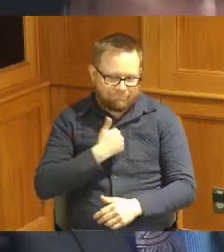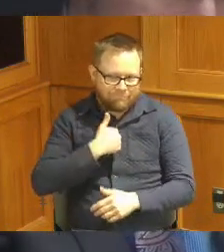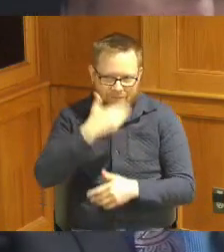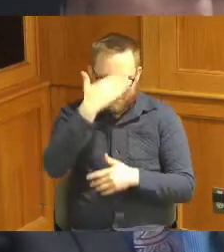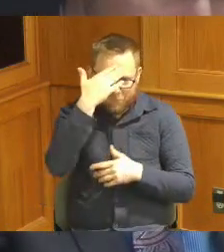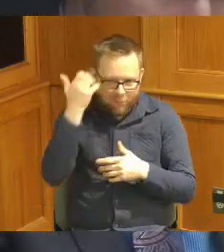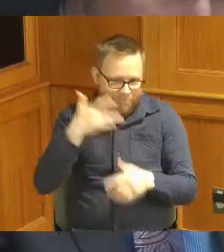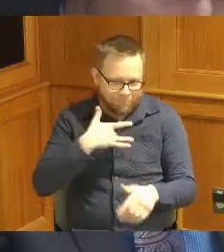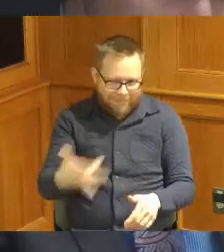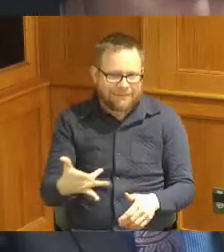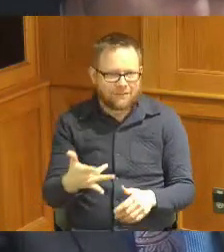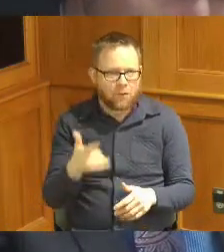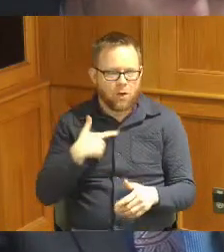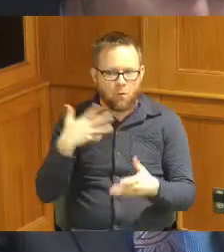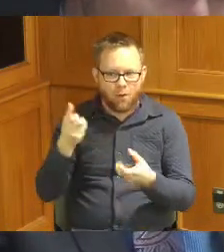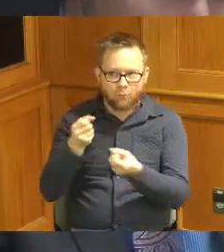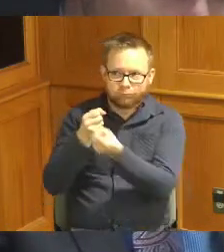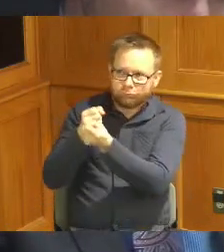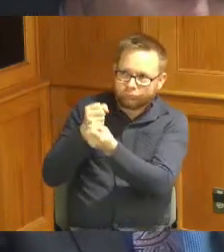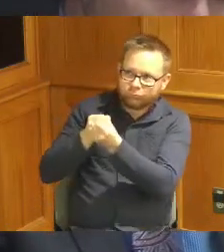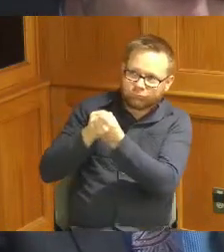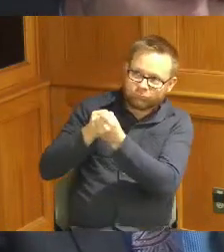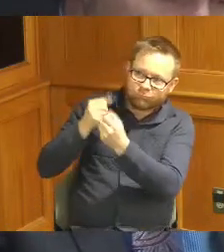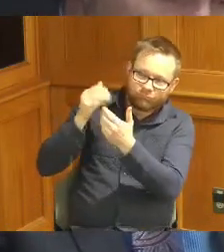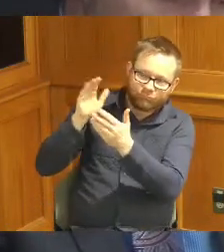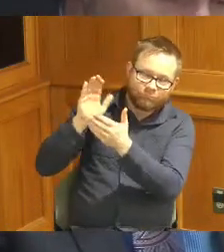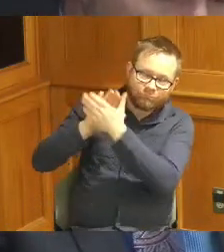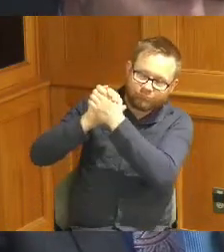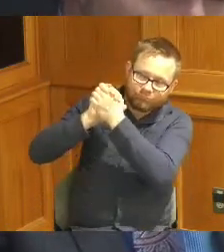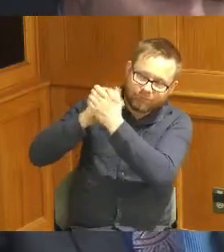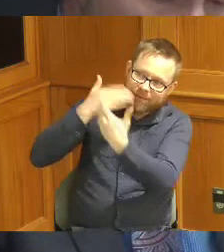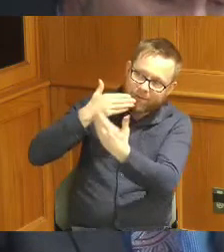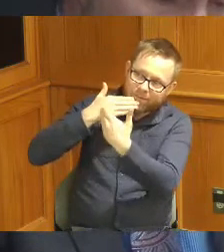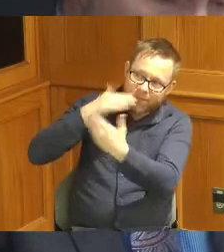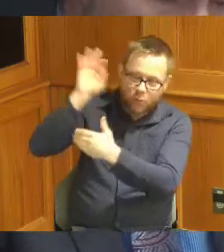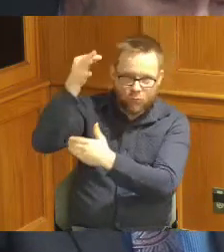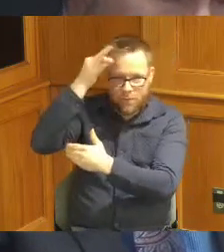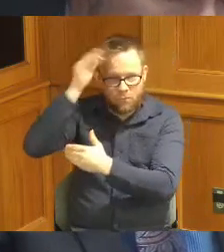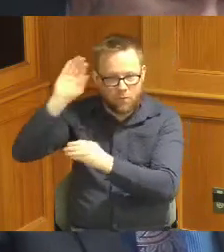I do want a big plug to the federal government for the resources to allow us to do this good work in